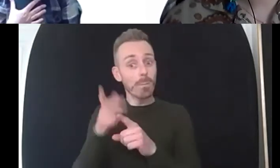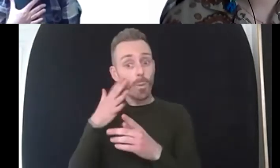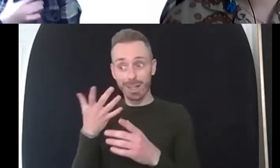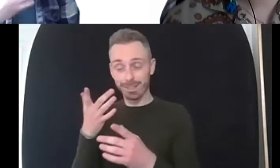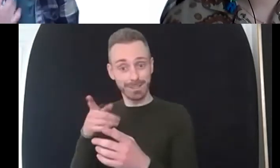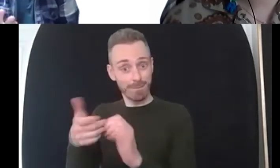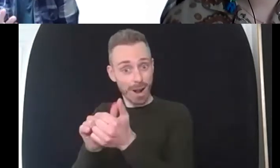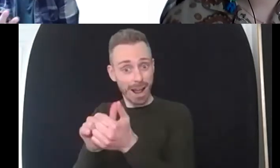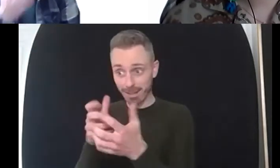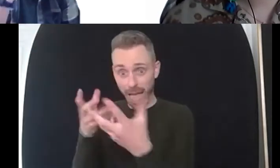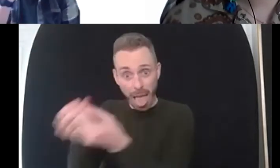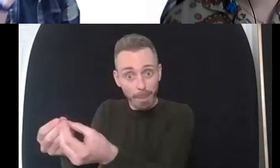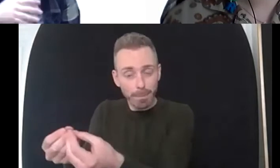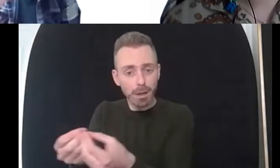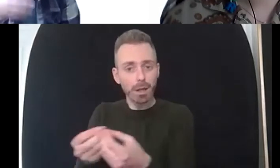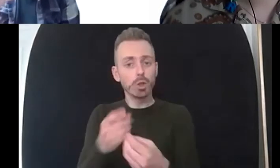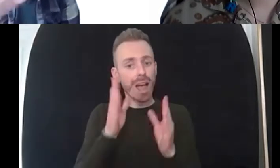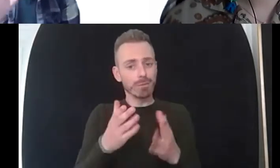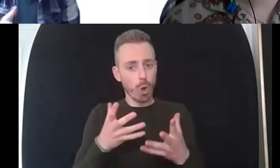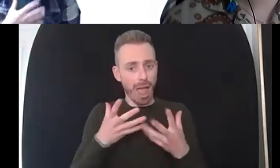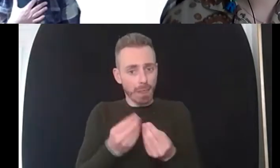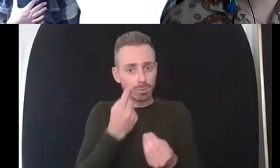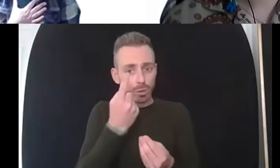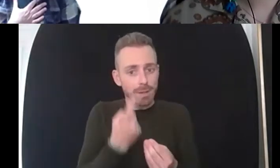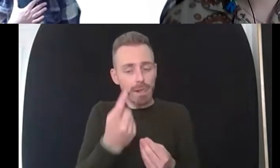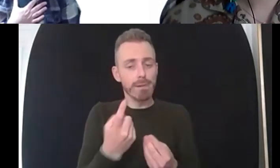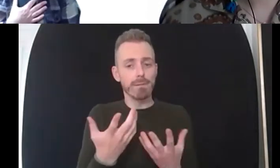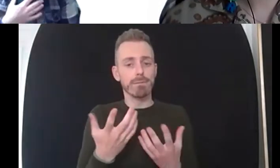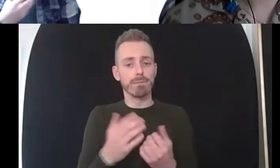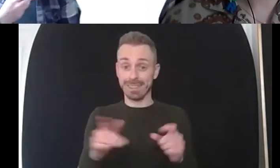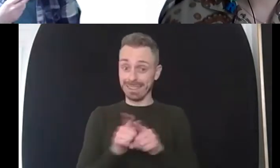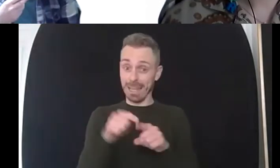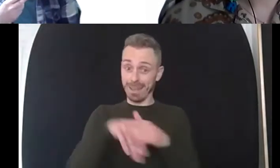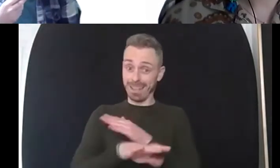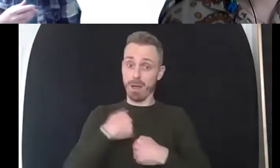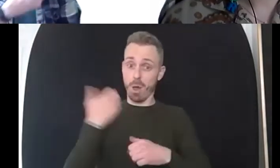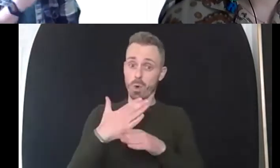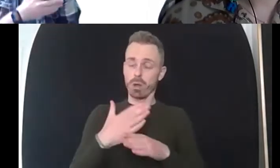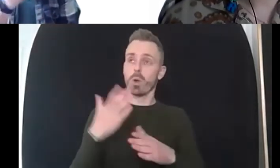that's why people come into therapy and we engage and and practice that um but i think those three